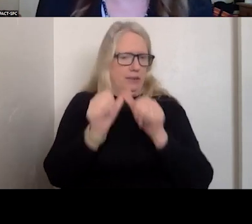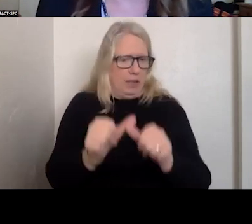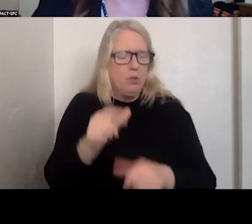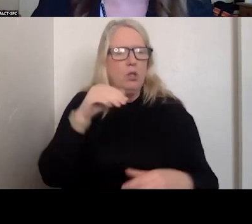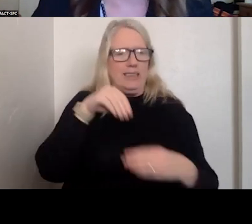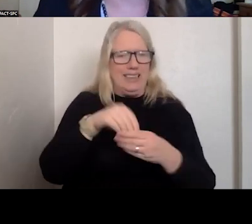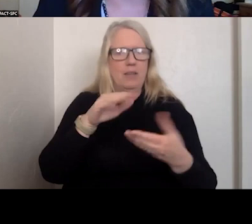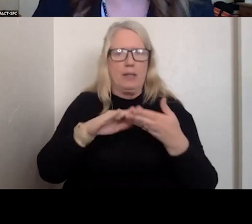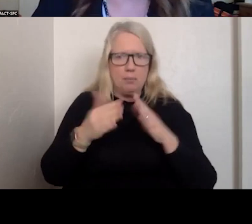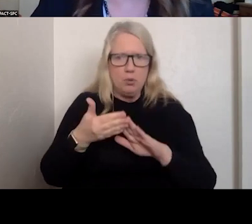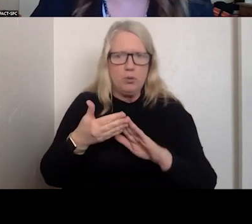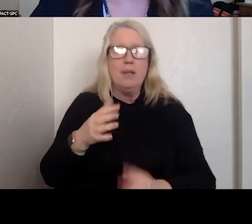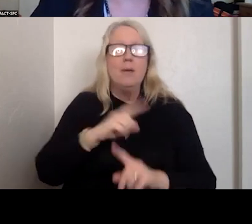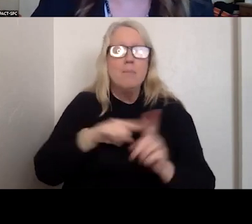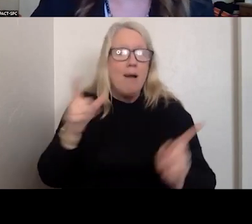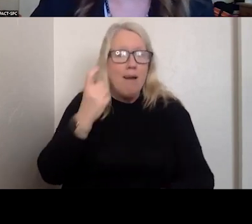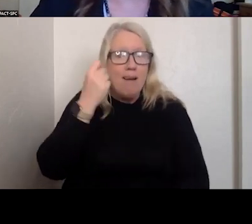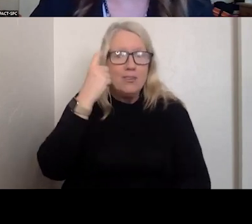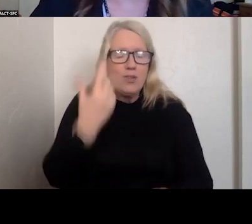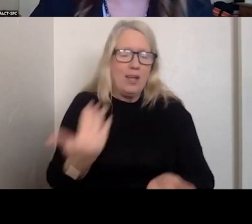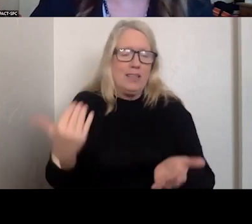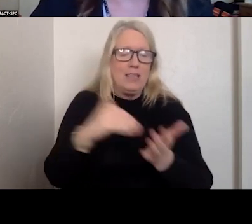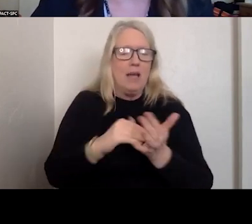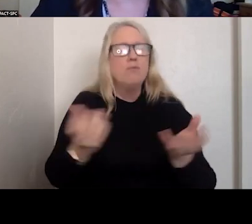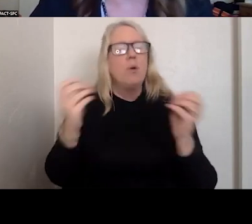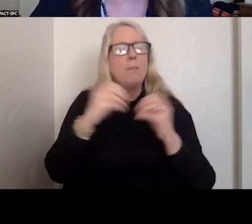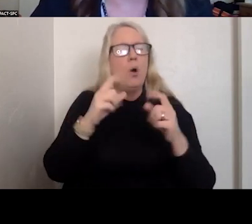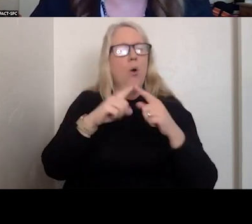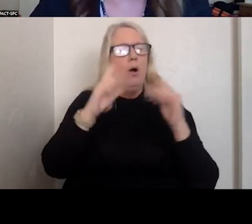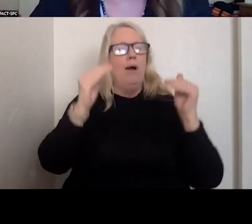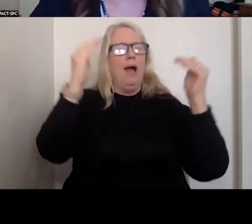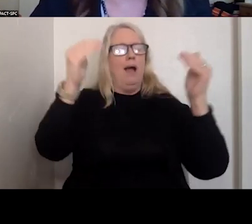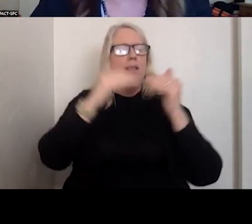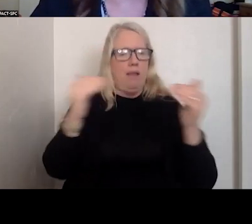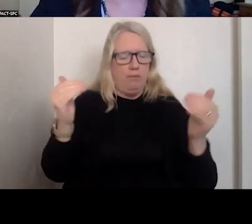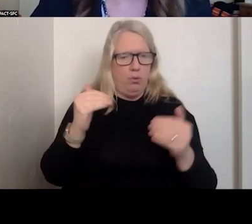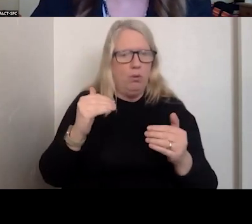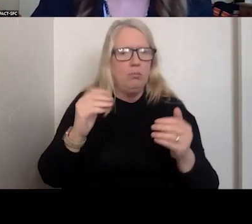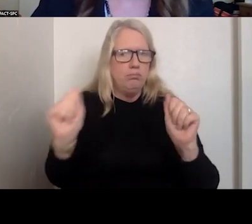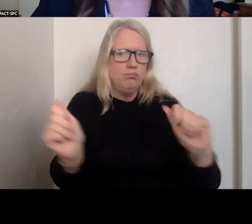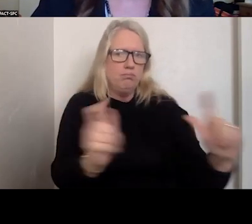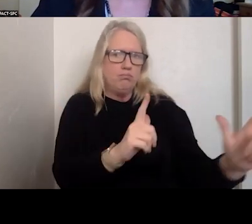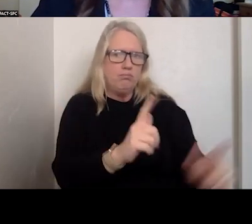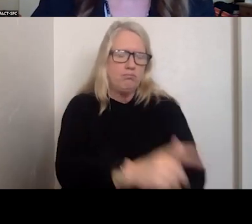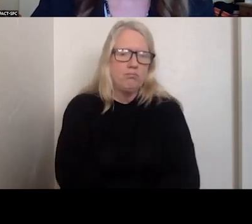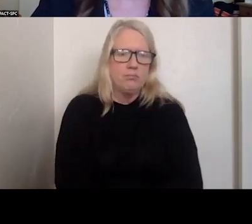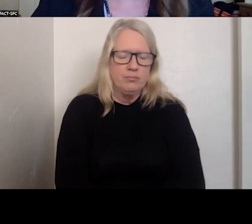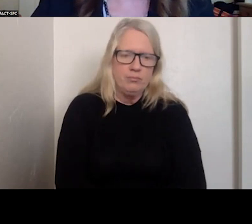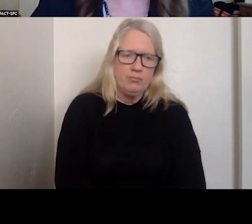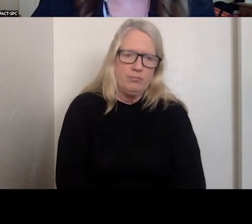BUT FOR THOSE WITH HIGHER LEVEL NEEDS, WE NEED SOMEWHERE TO GO.